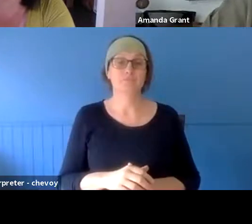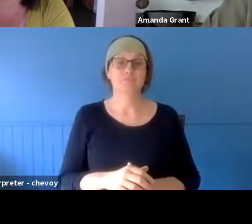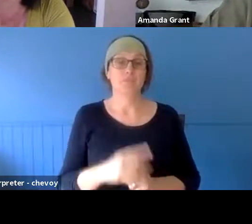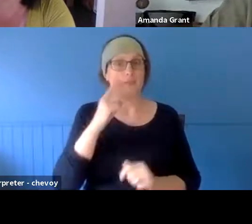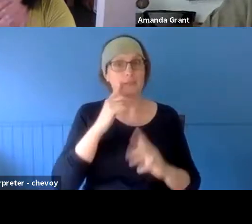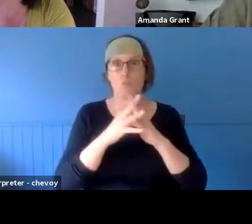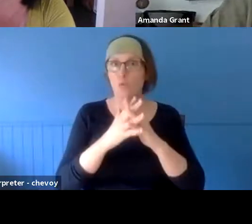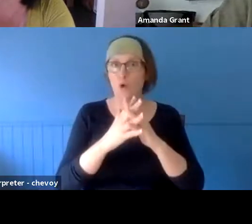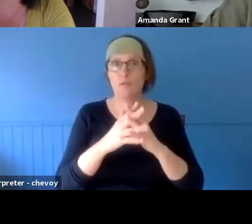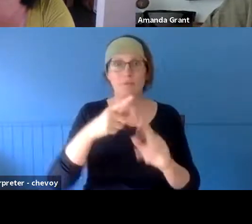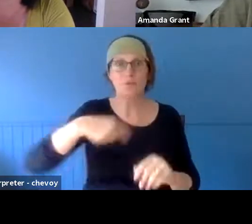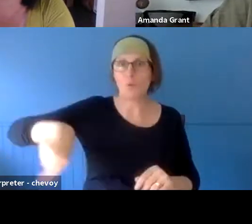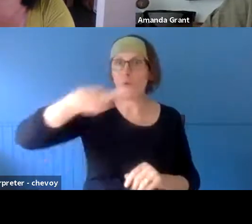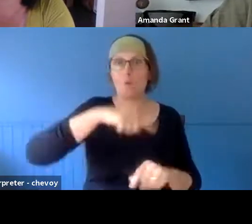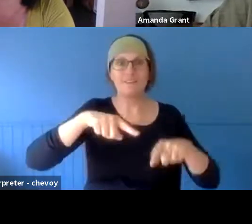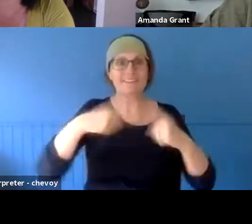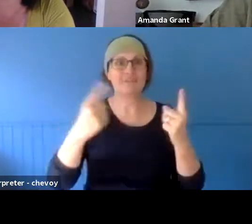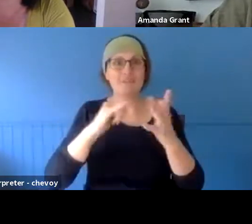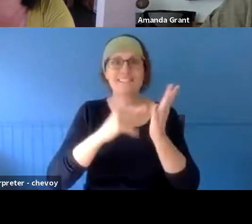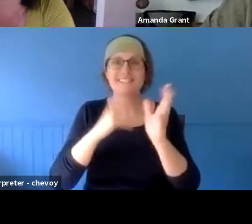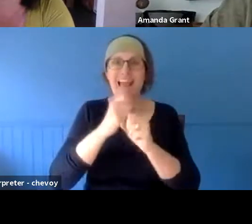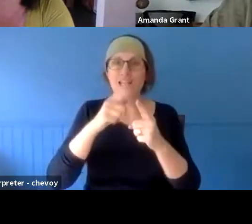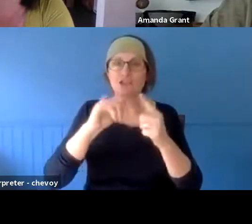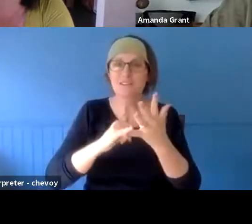stages of recovery with our communities and the like. So it's